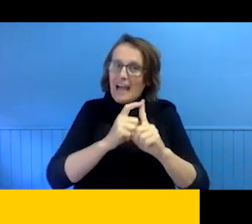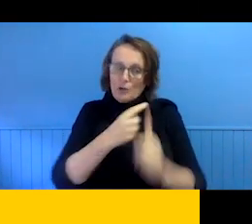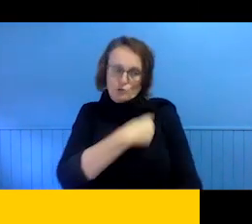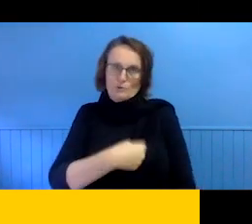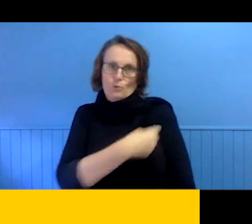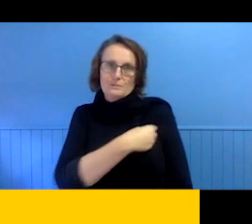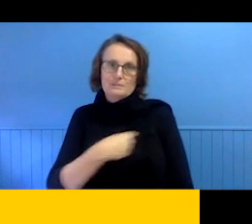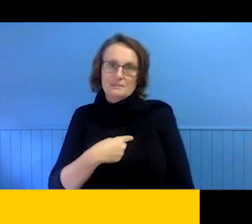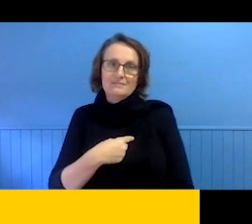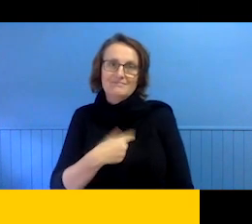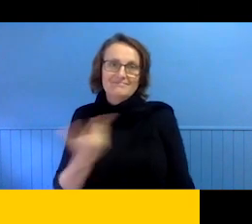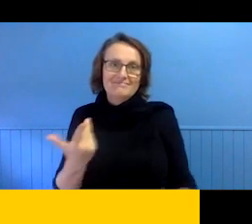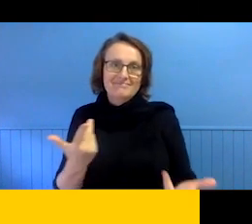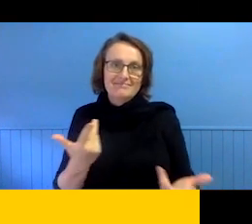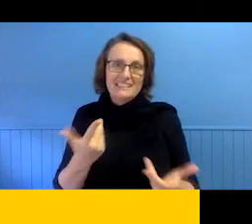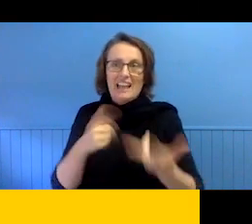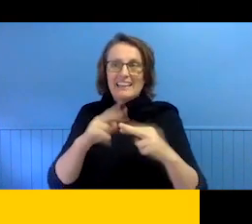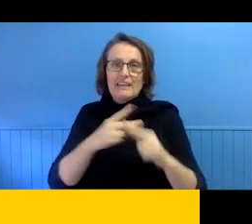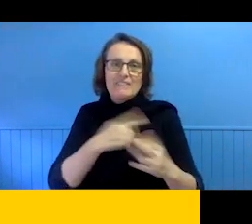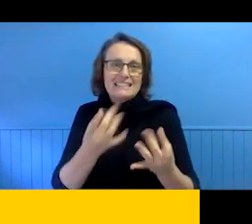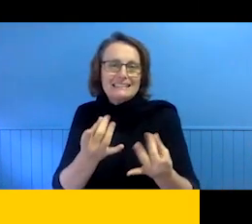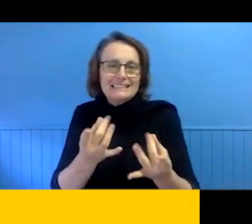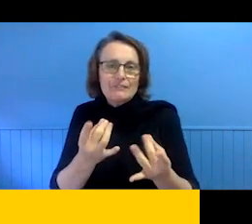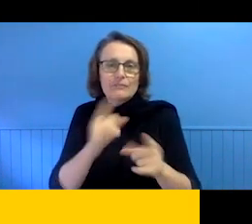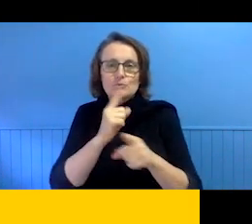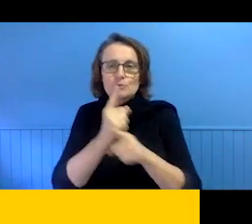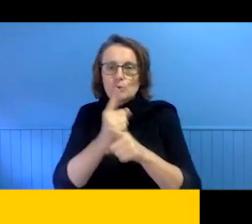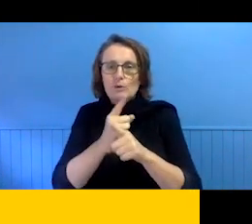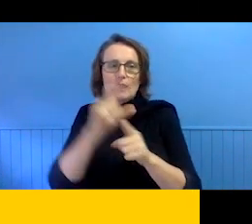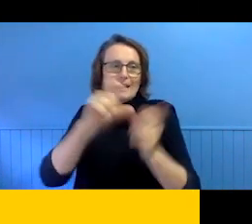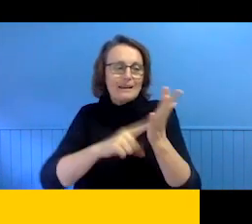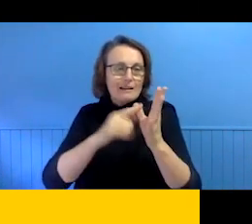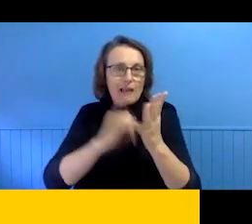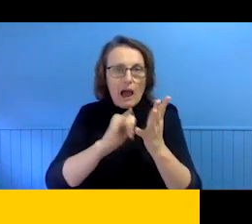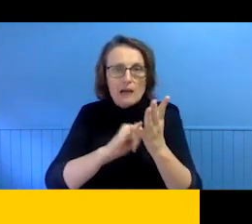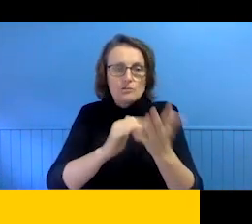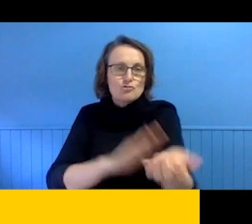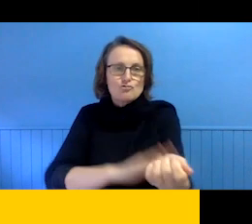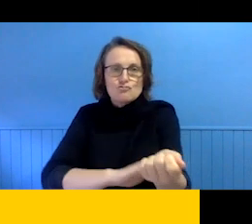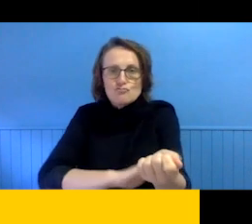about touchy subjects lick sexuality, class, race, access, criticality.